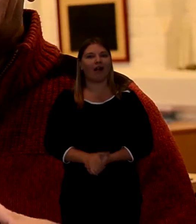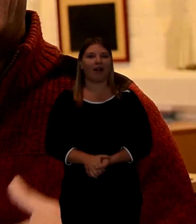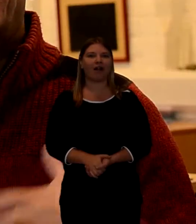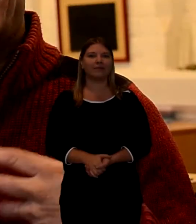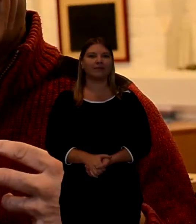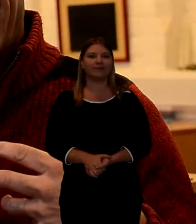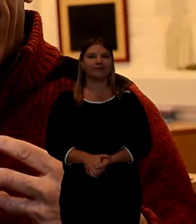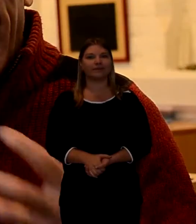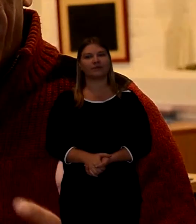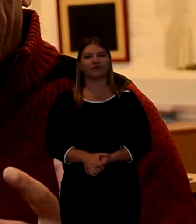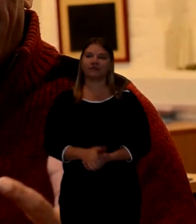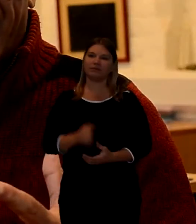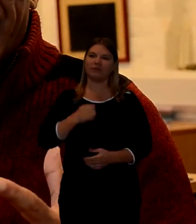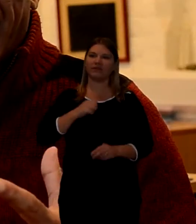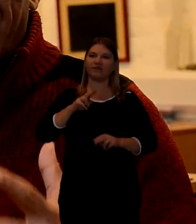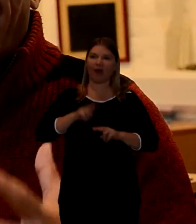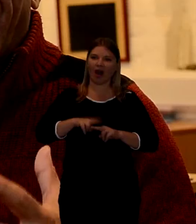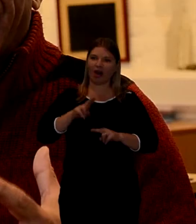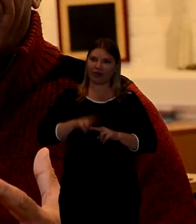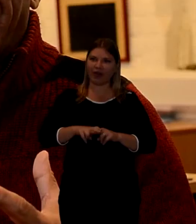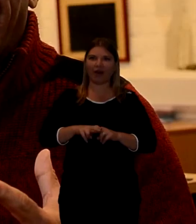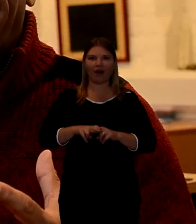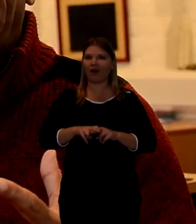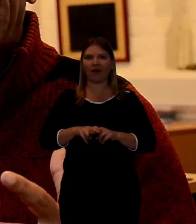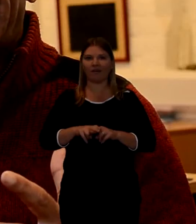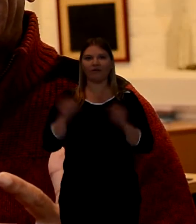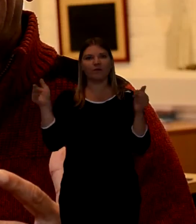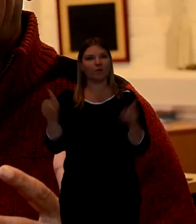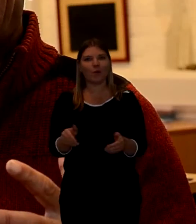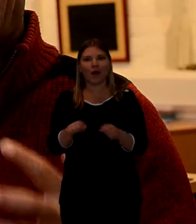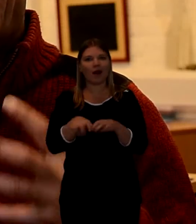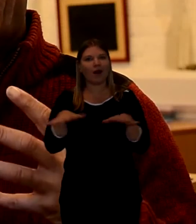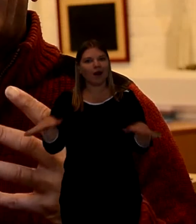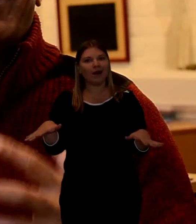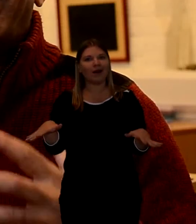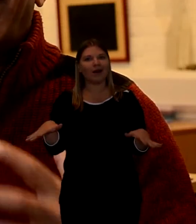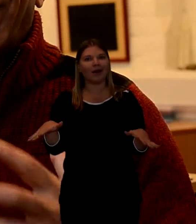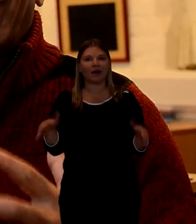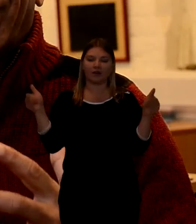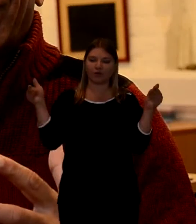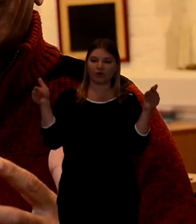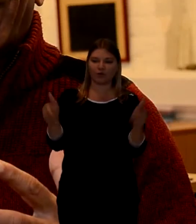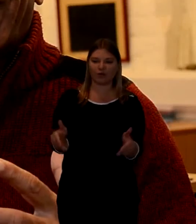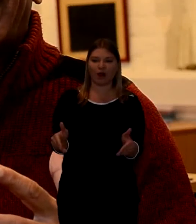Now in my father's case what actually happened was that when the funeral took place